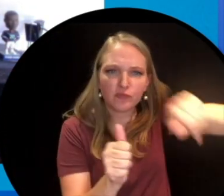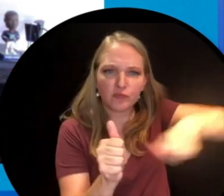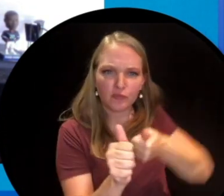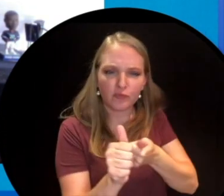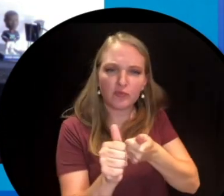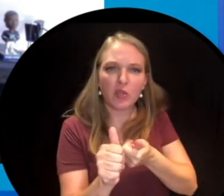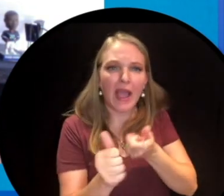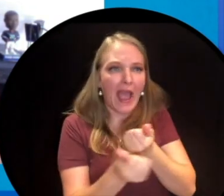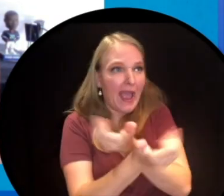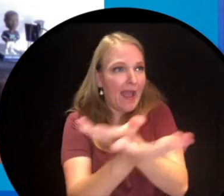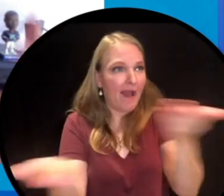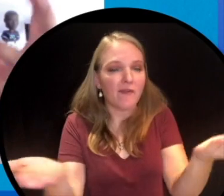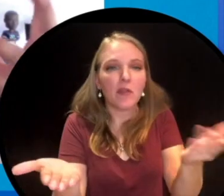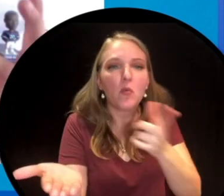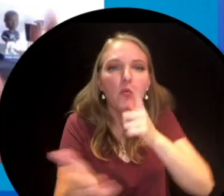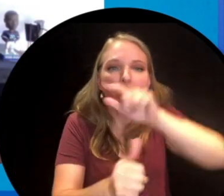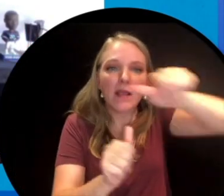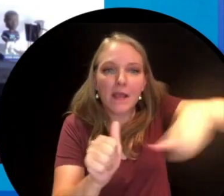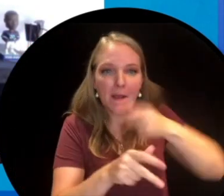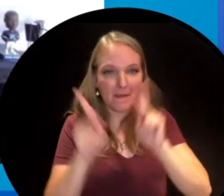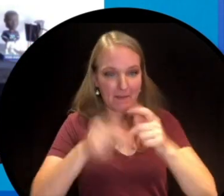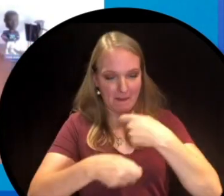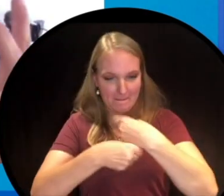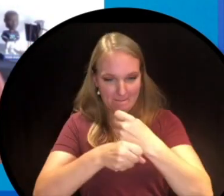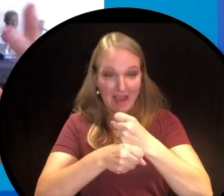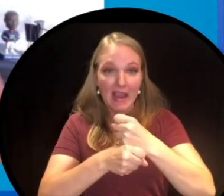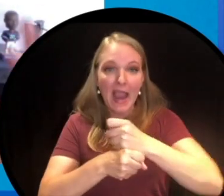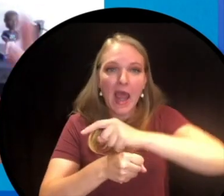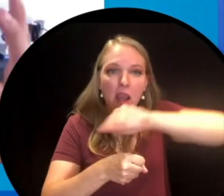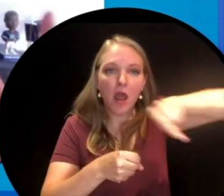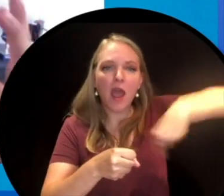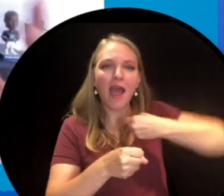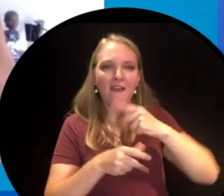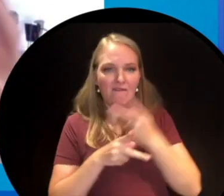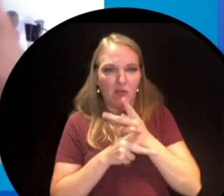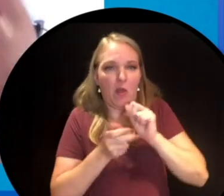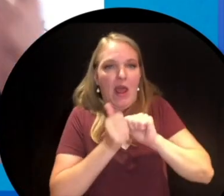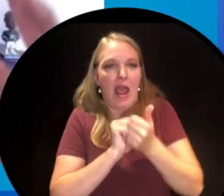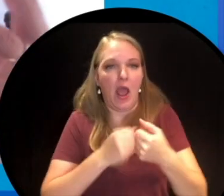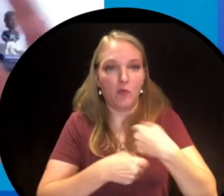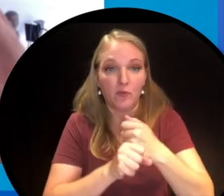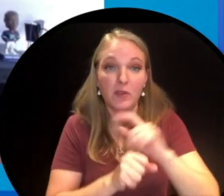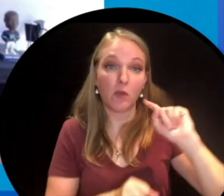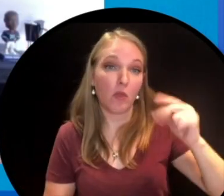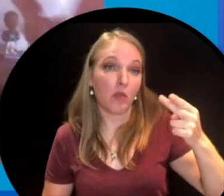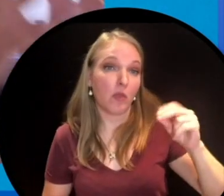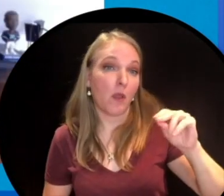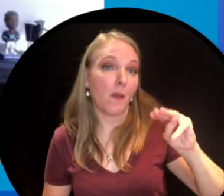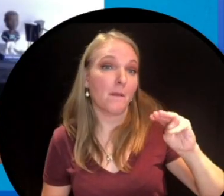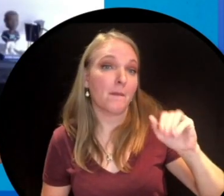that's out there, people make it but they also try to figure out how to make it. So like Thomas